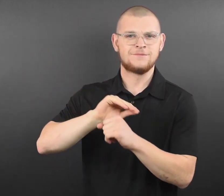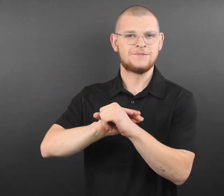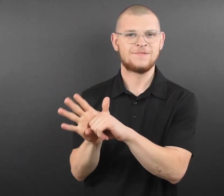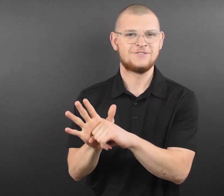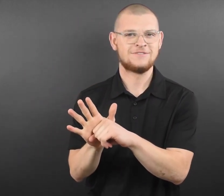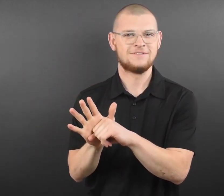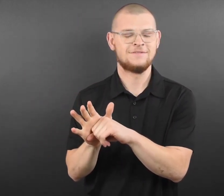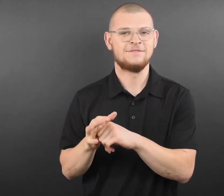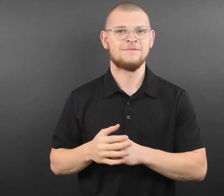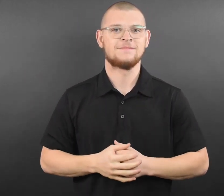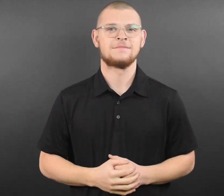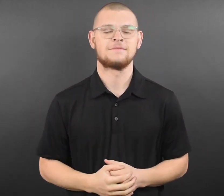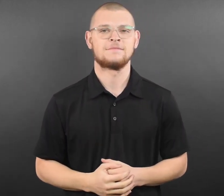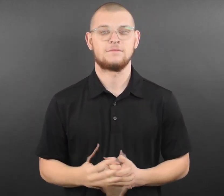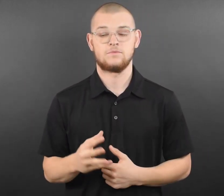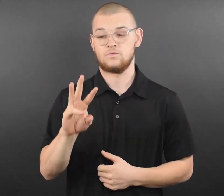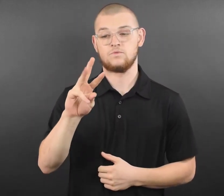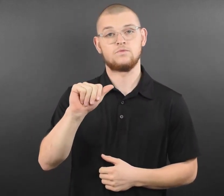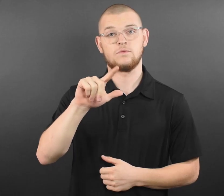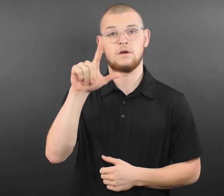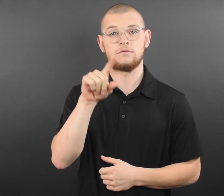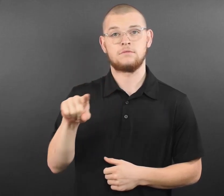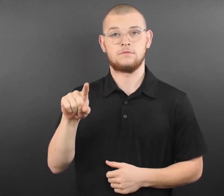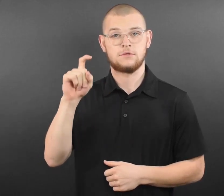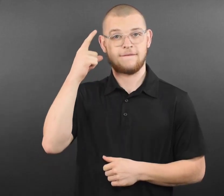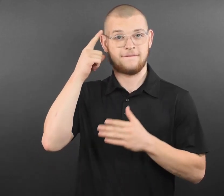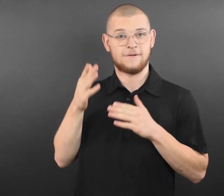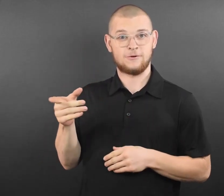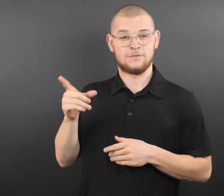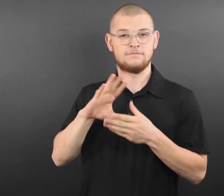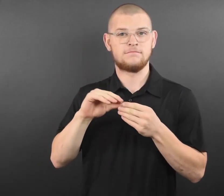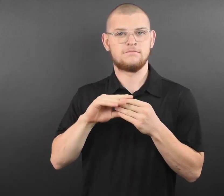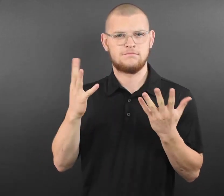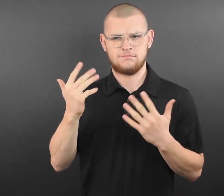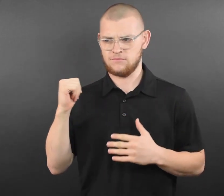some of the biggest names in the sports and entertainment industries to encourage